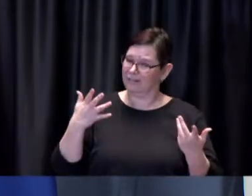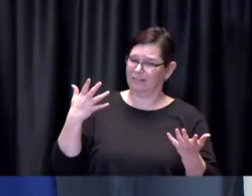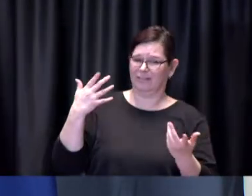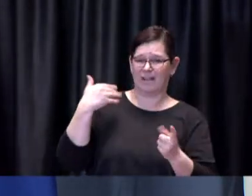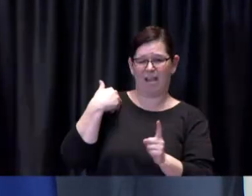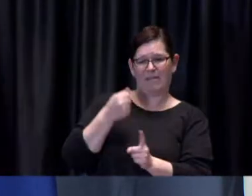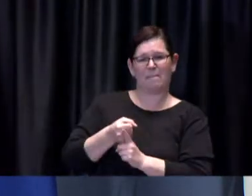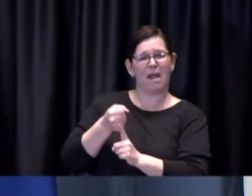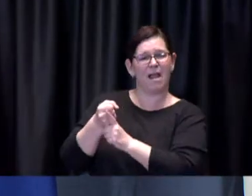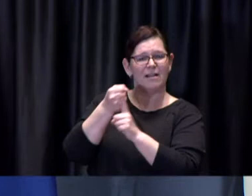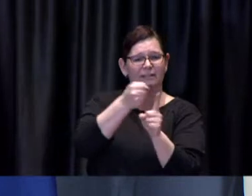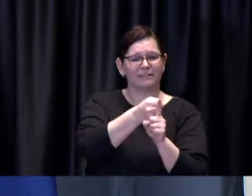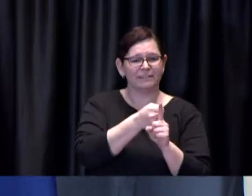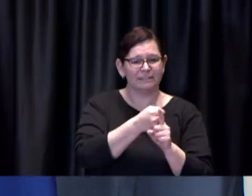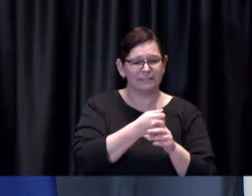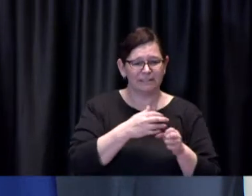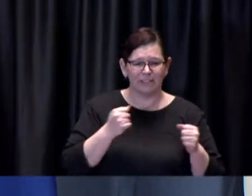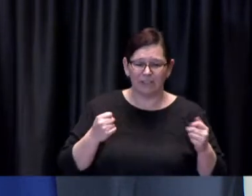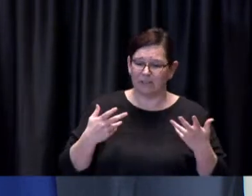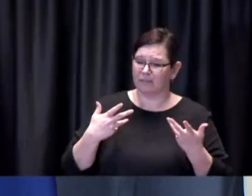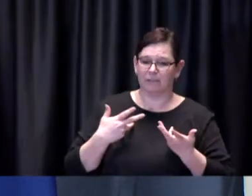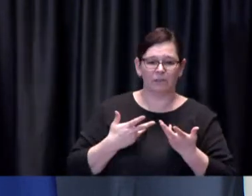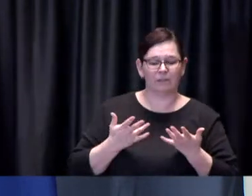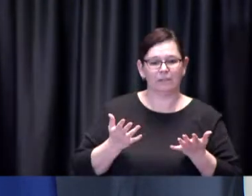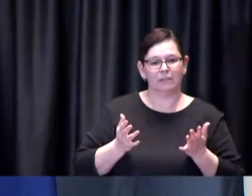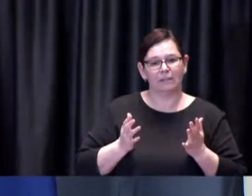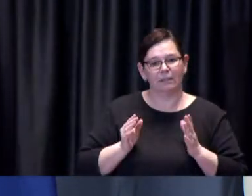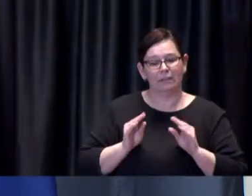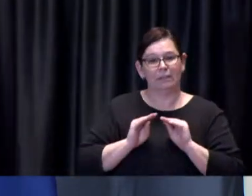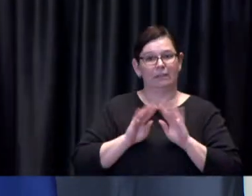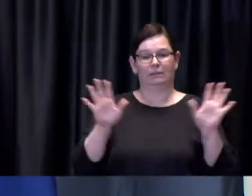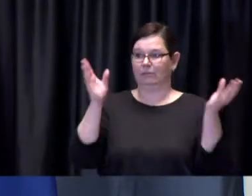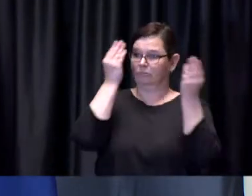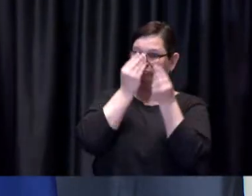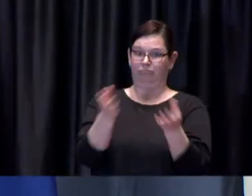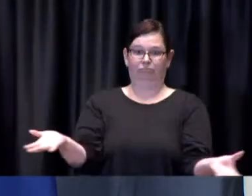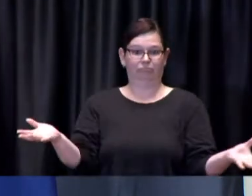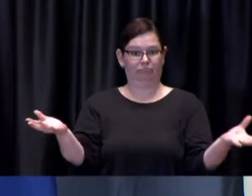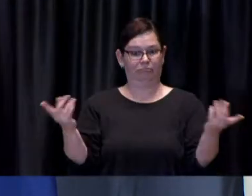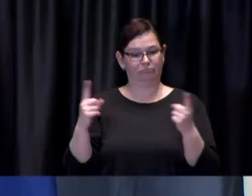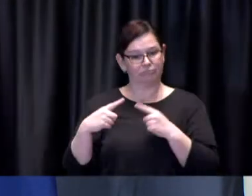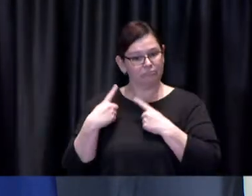made known uh for example um you know the desire to have more information about what's going to be